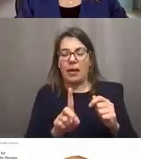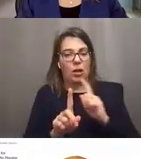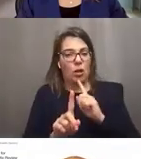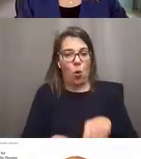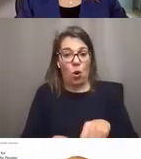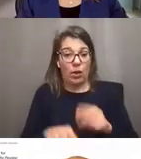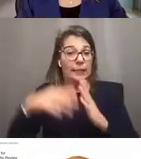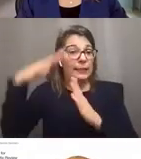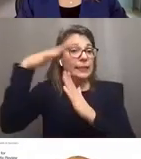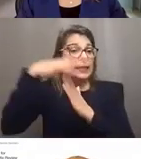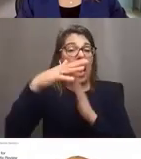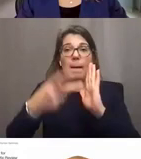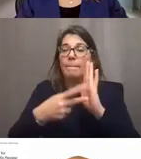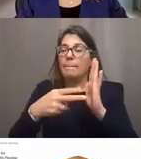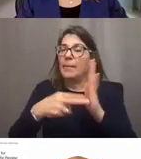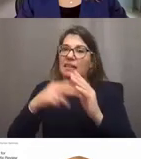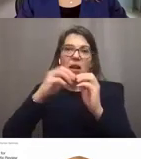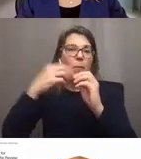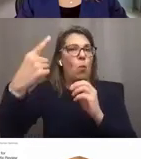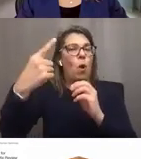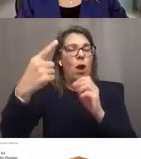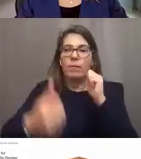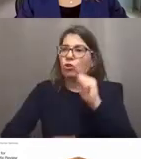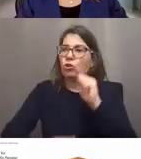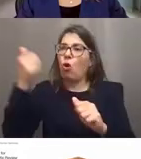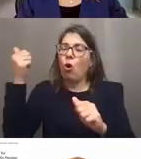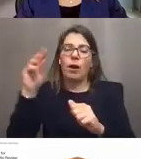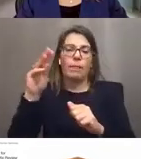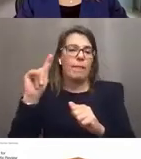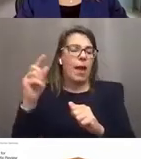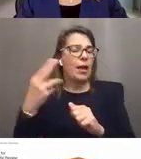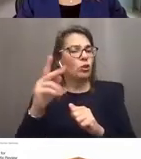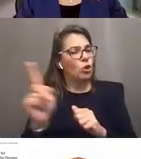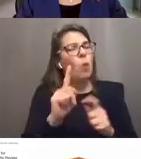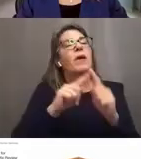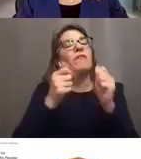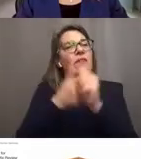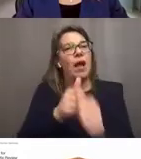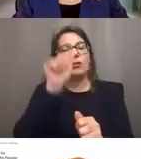doesn't necessarily mean it's the strongest match. For this example, one of the strong matches